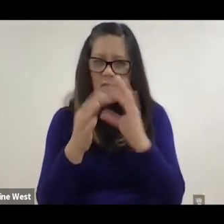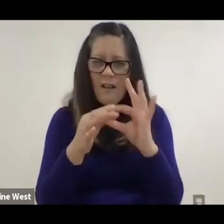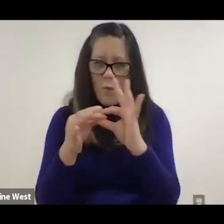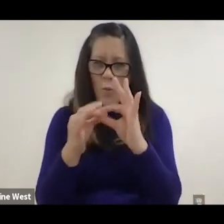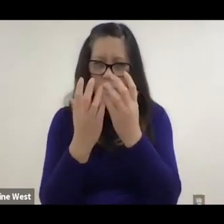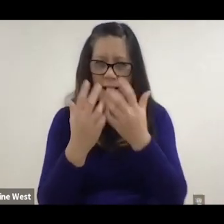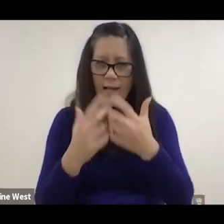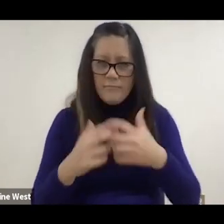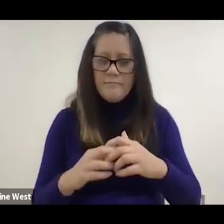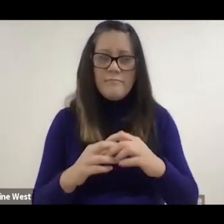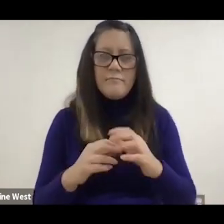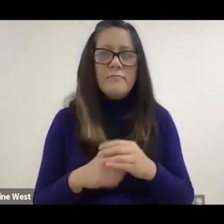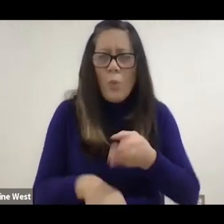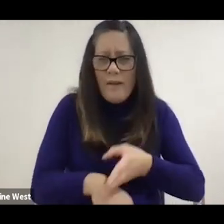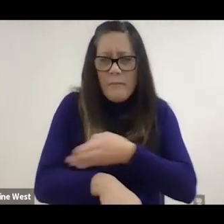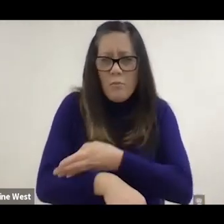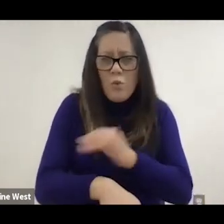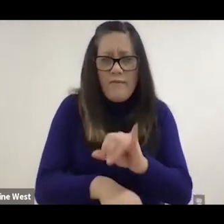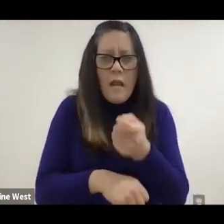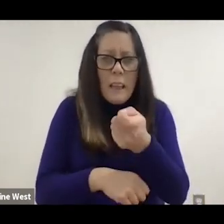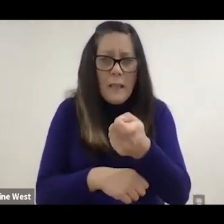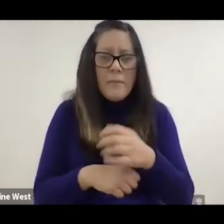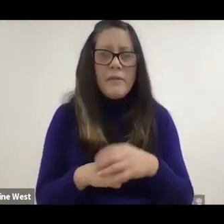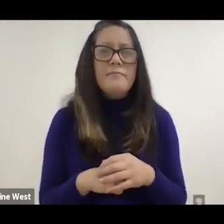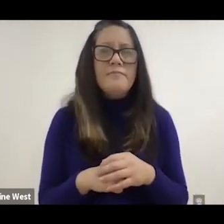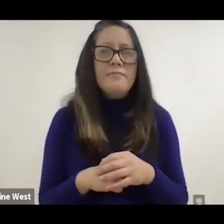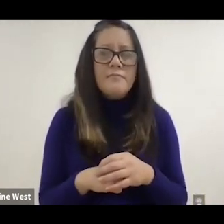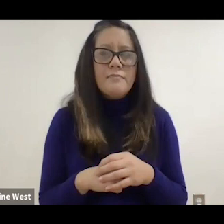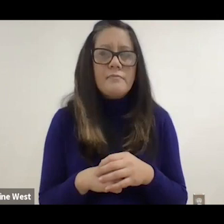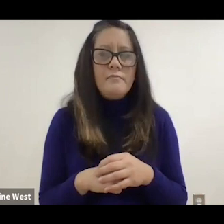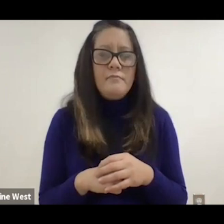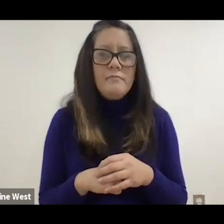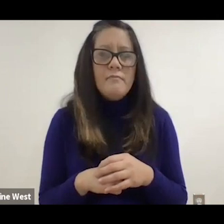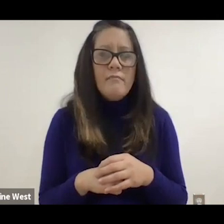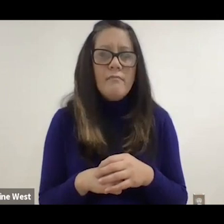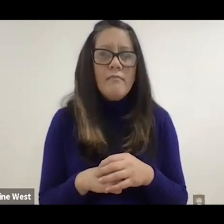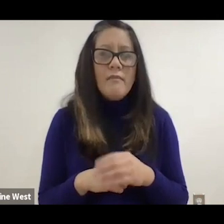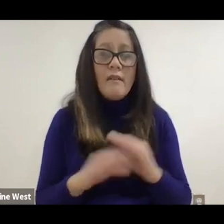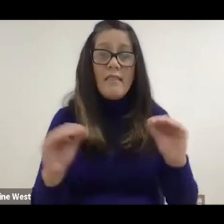since this video was taken, but. That there's no lifting involved,